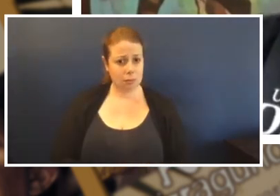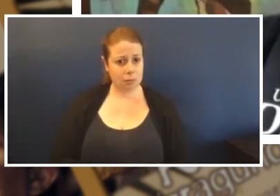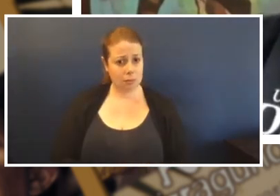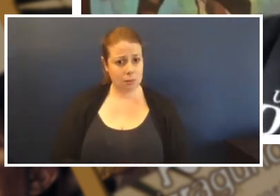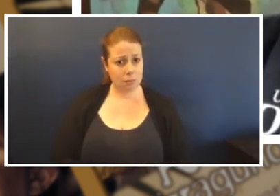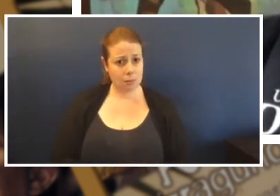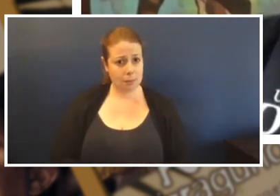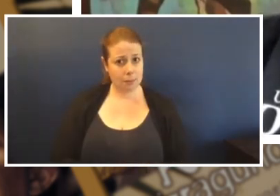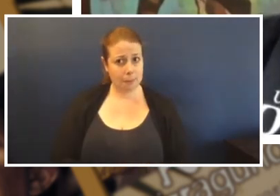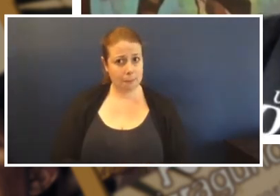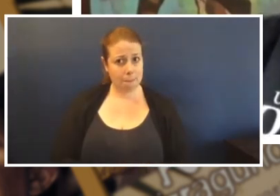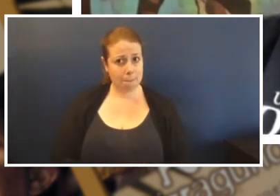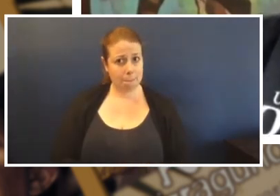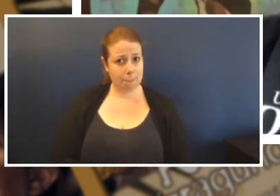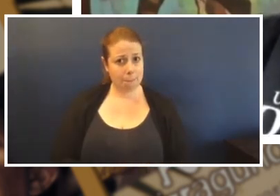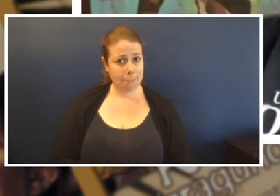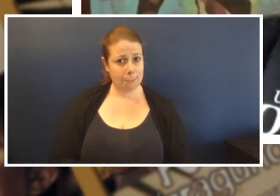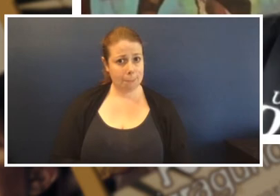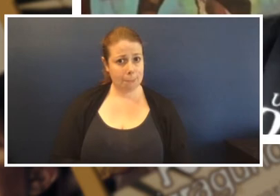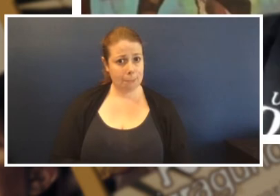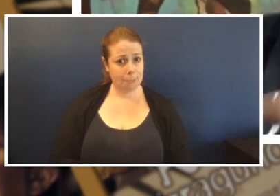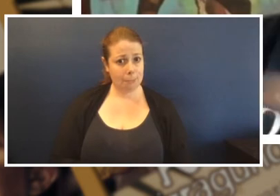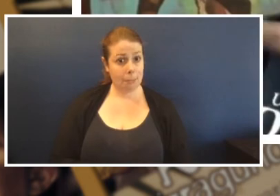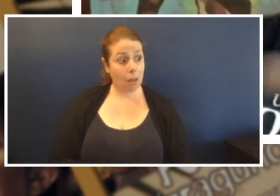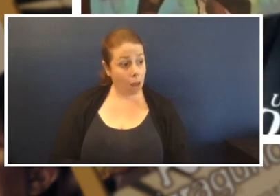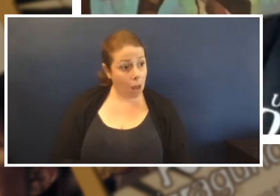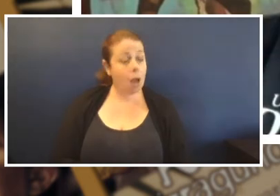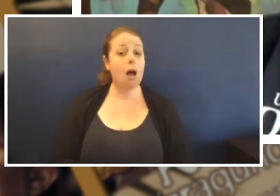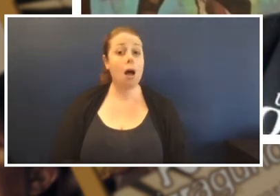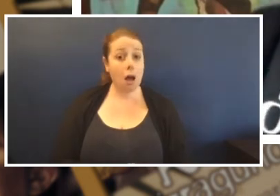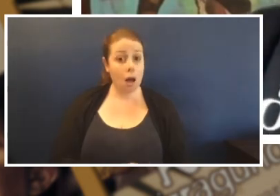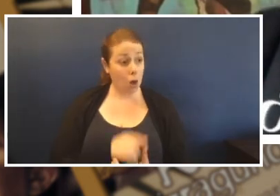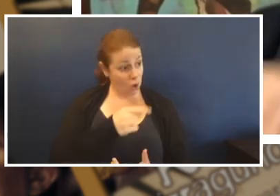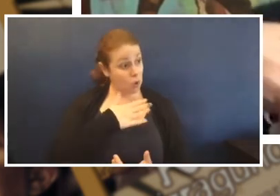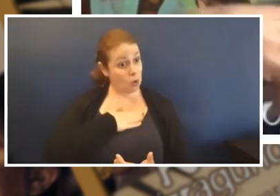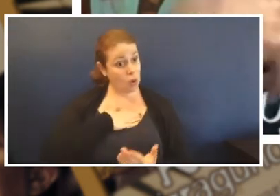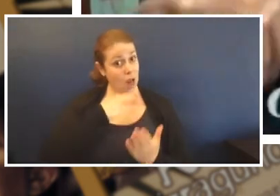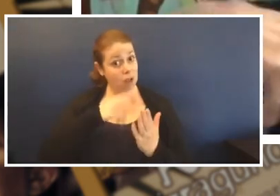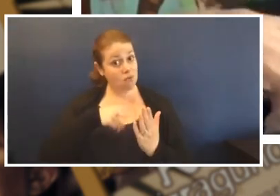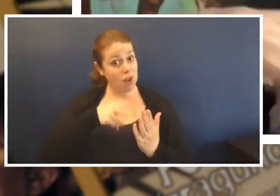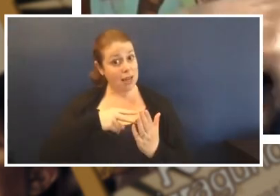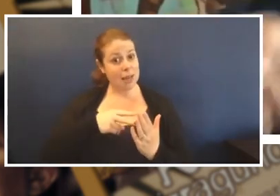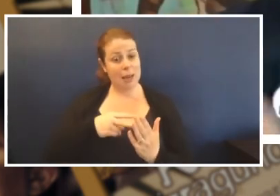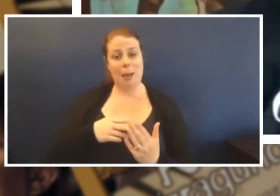and she said, 'Oh so you like reading?' Because Mum proudly she goes, 'Oh my son's a